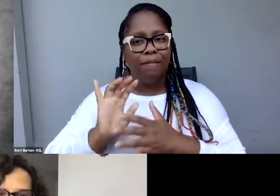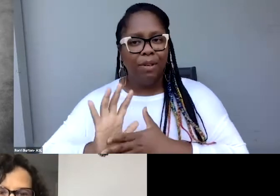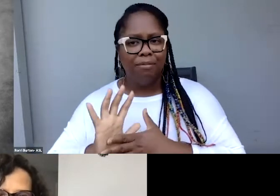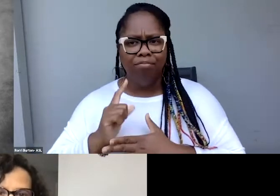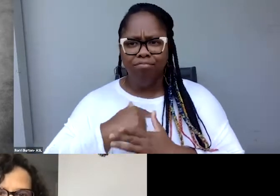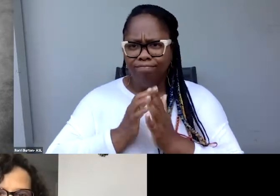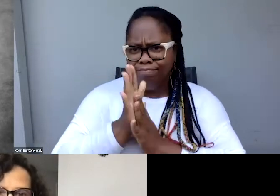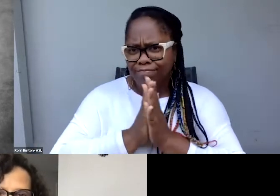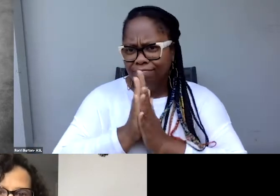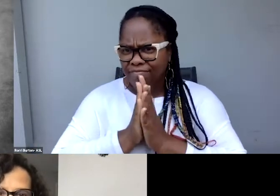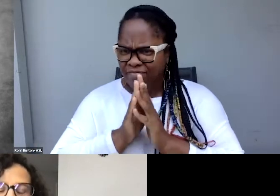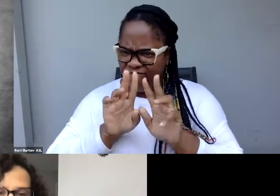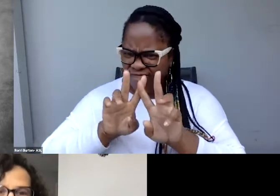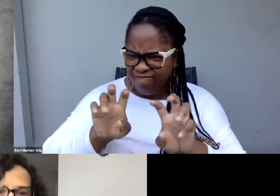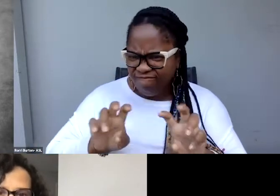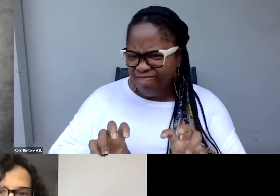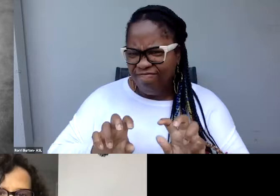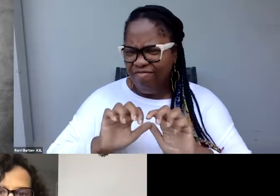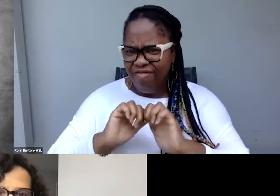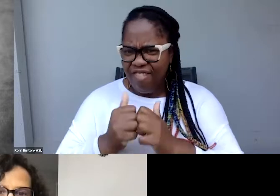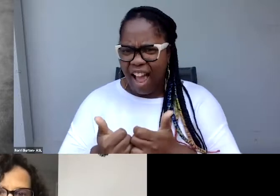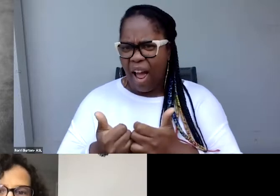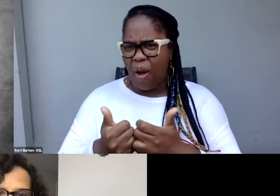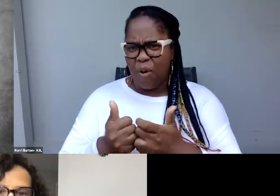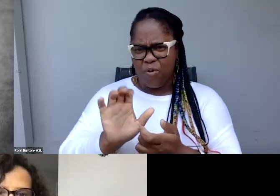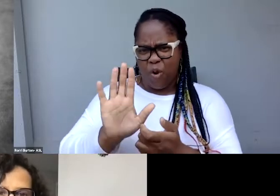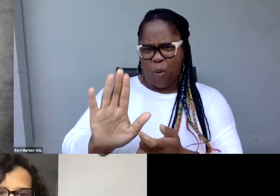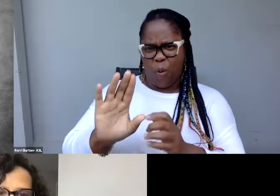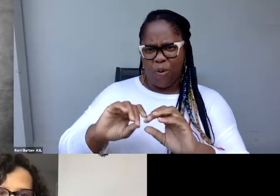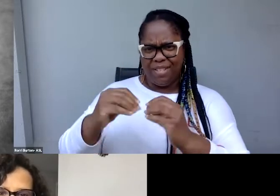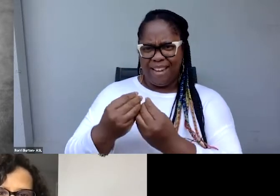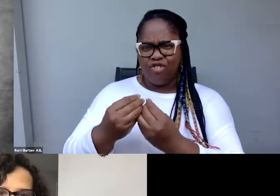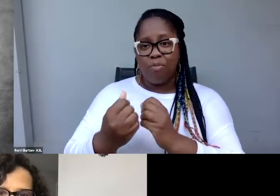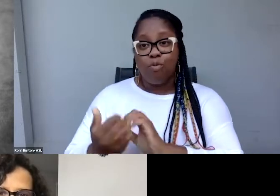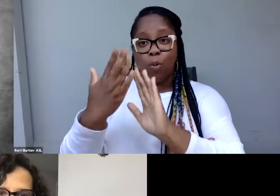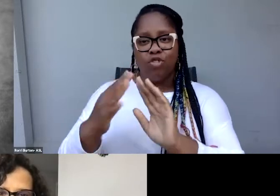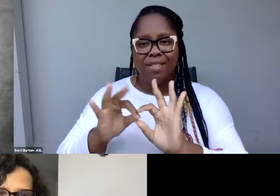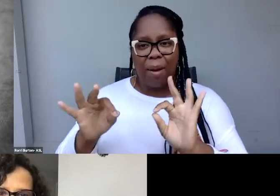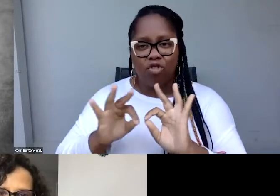of how to transform an organization's approach to captions. But first, I want to give Cheryl